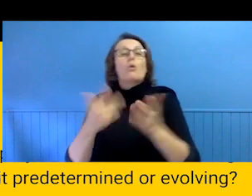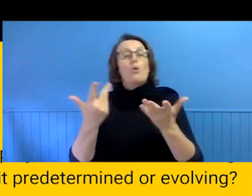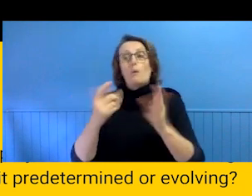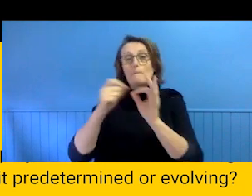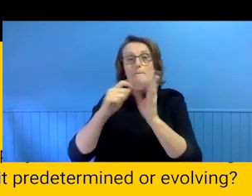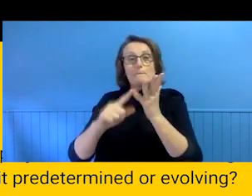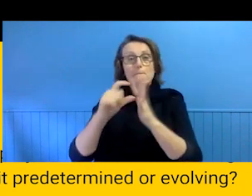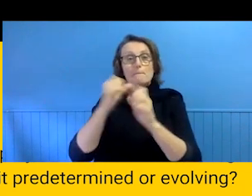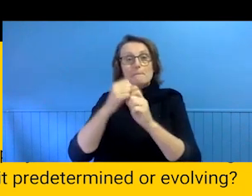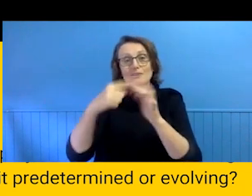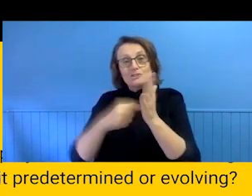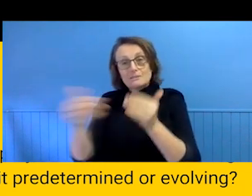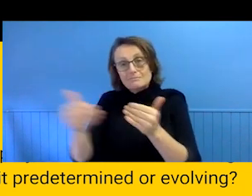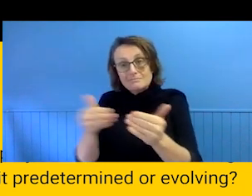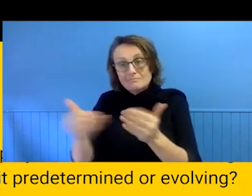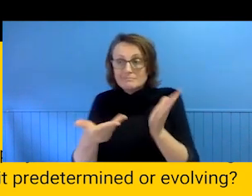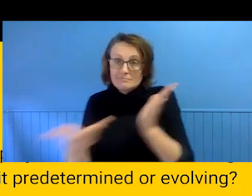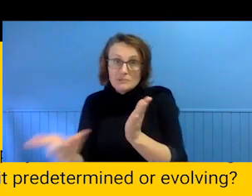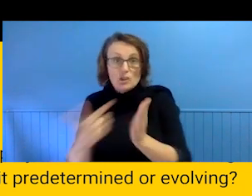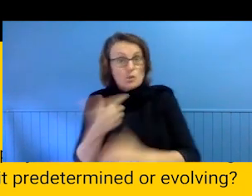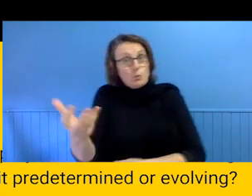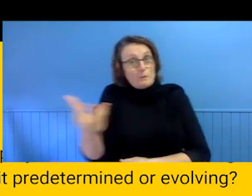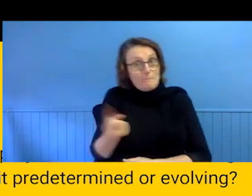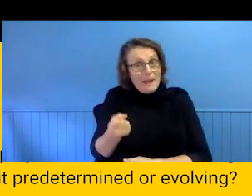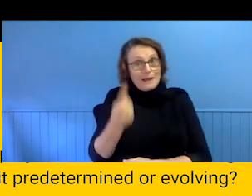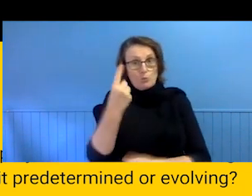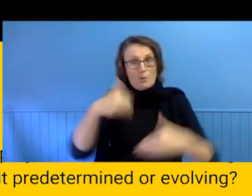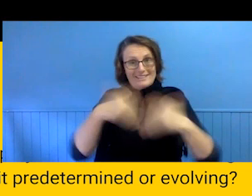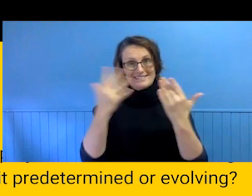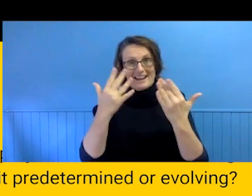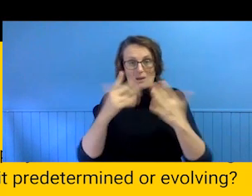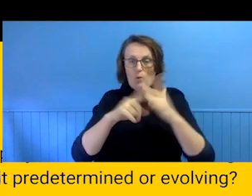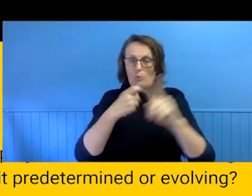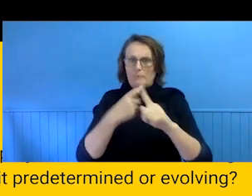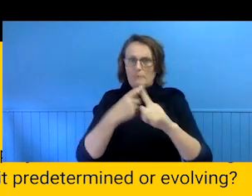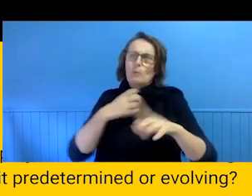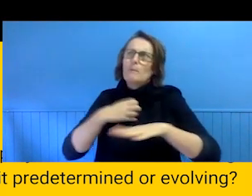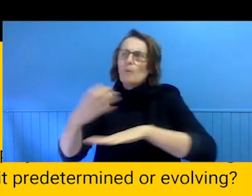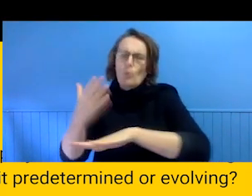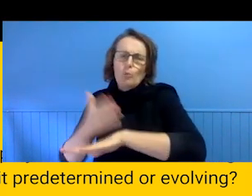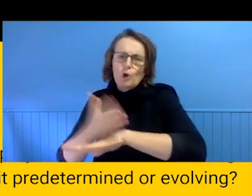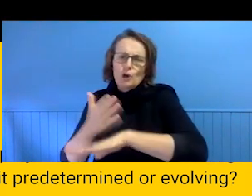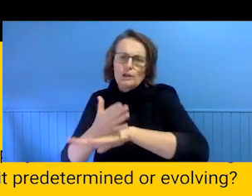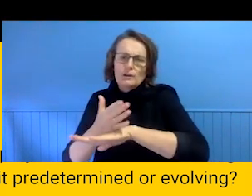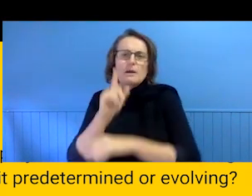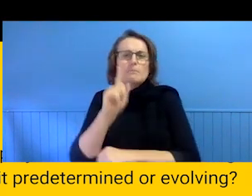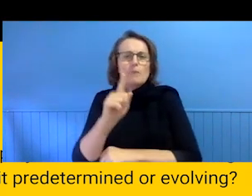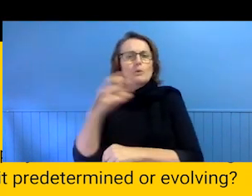talking more than the one day a week that we are paid to work, but we also are not putting expectational pressure on each other to be constantly on.